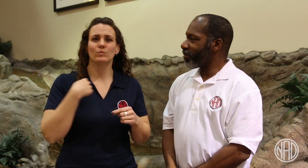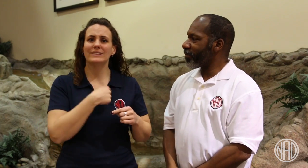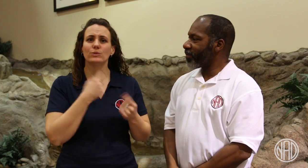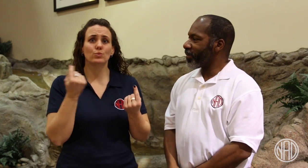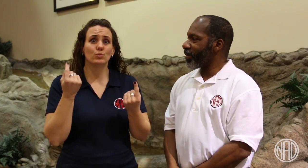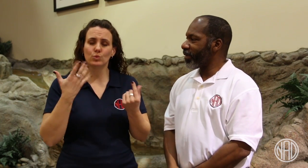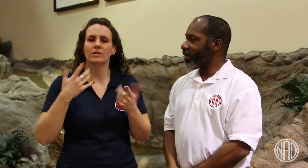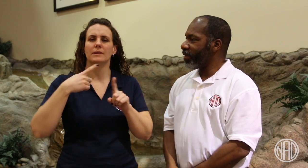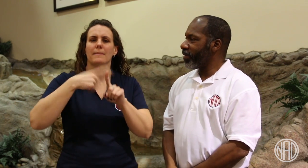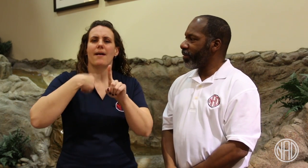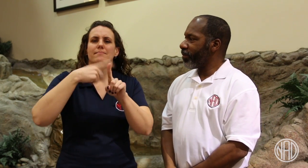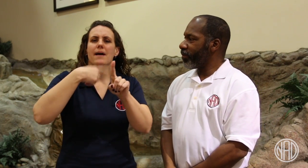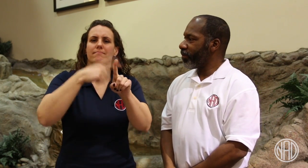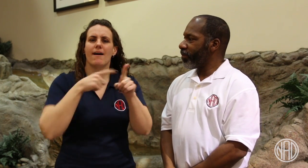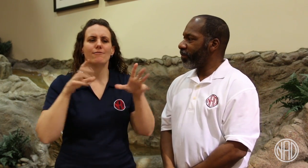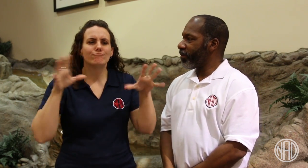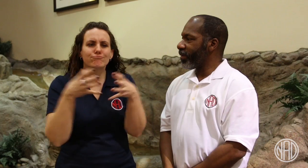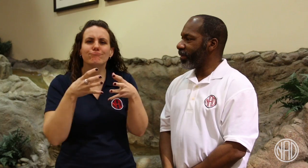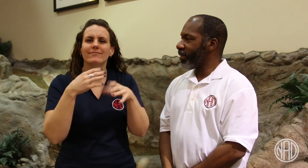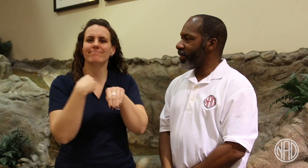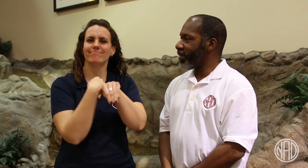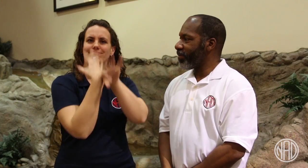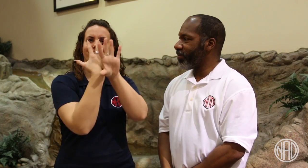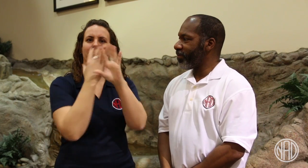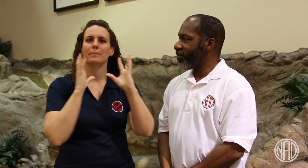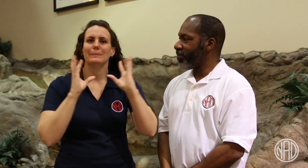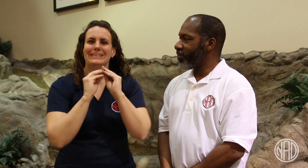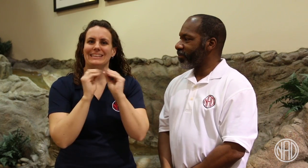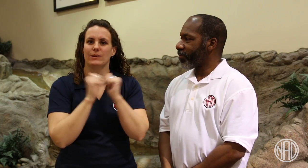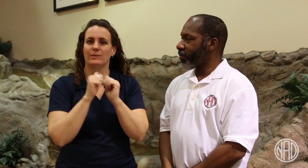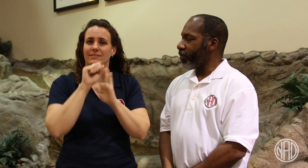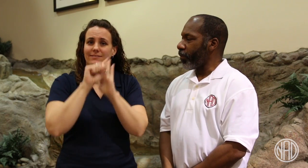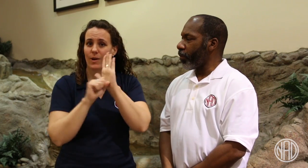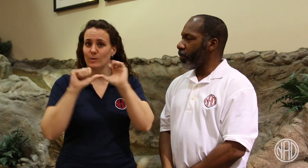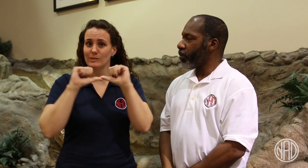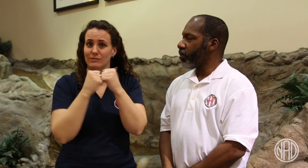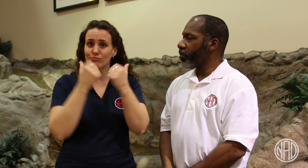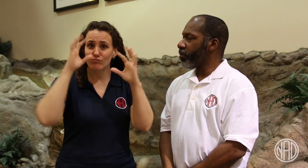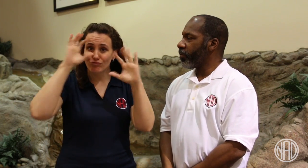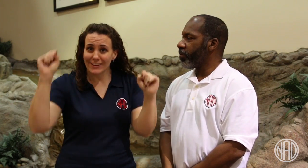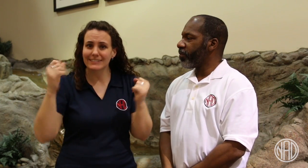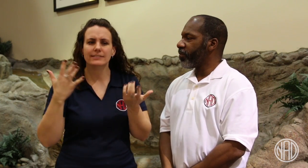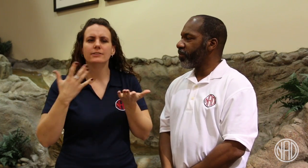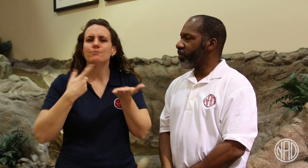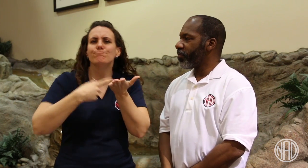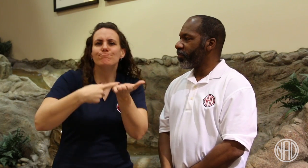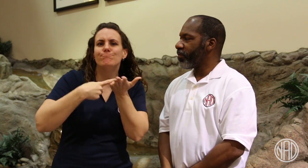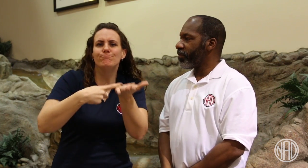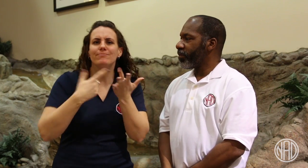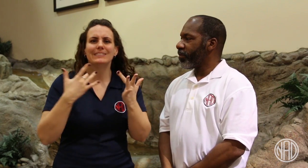We've been doing monthly VP meetings with the State Association Presidents to discuss various issues that have come up in our region.